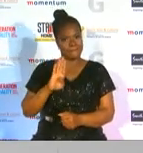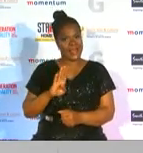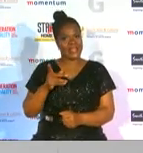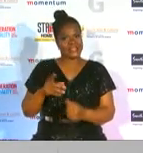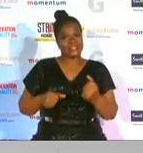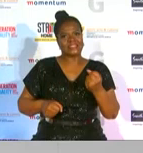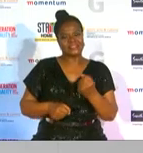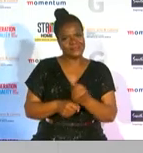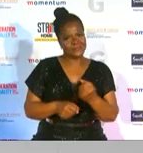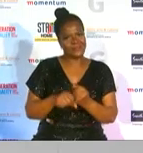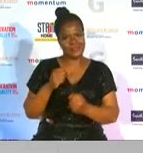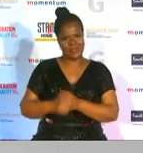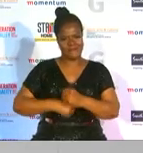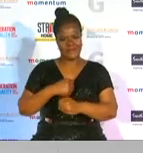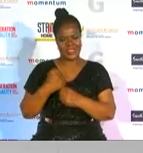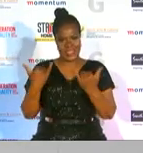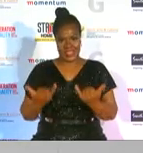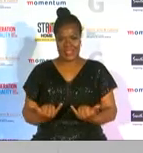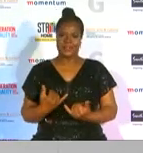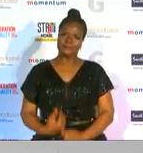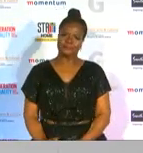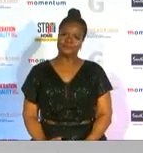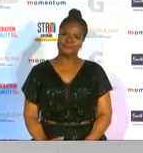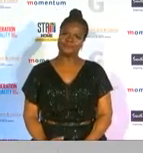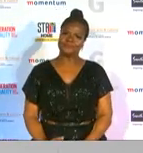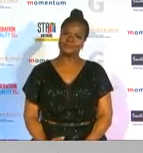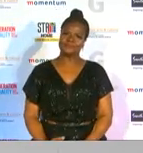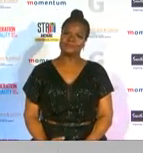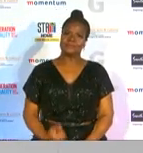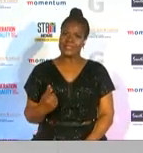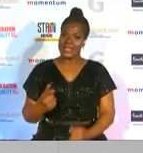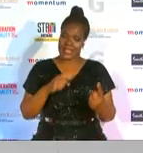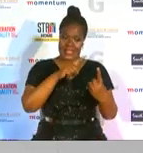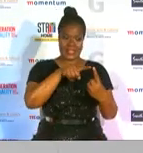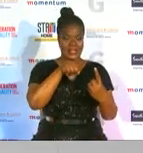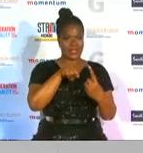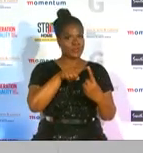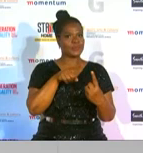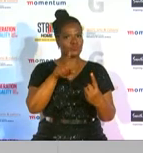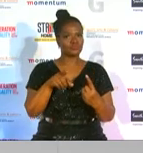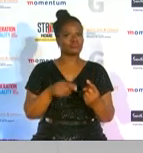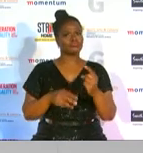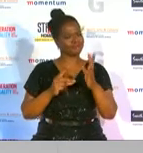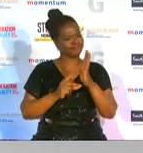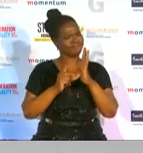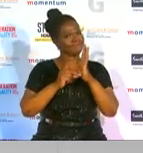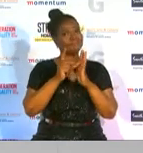this award goes to an individual who goes out of her way to promote women in sport and give their success